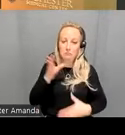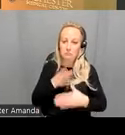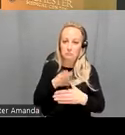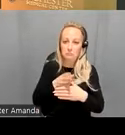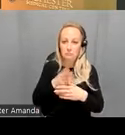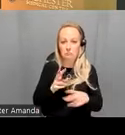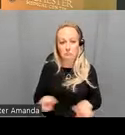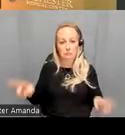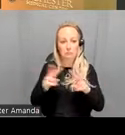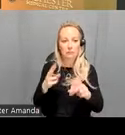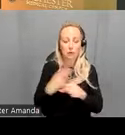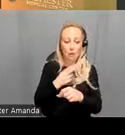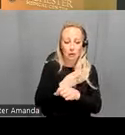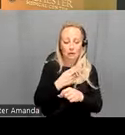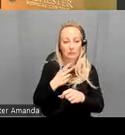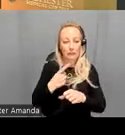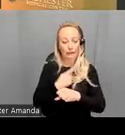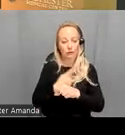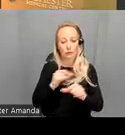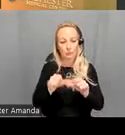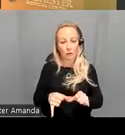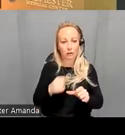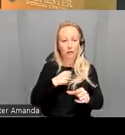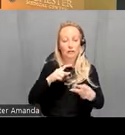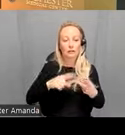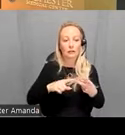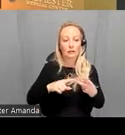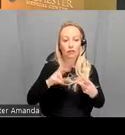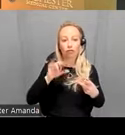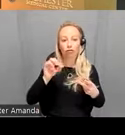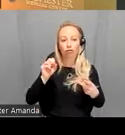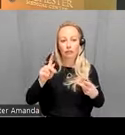conventional benchmarks and also the risk scores calculated between those two time points were were